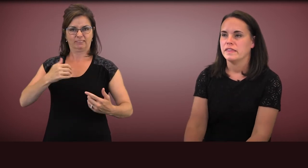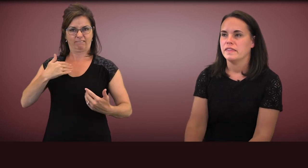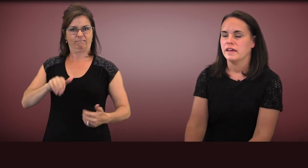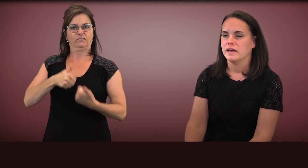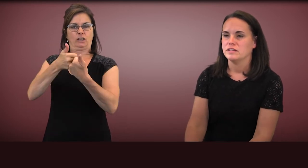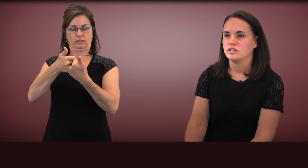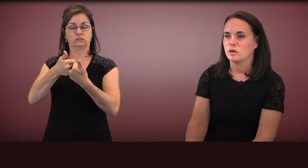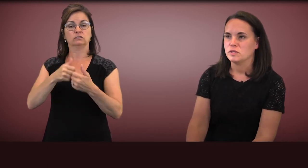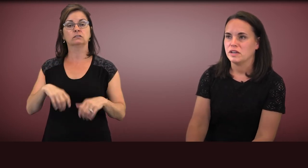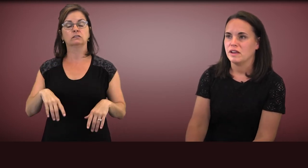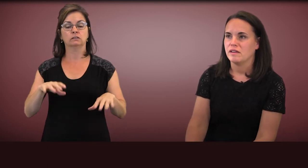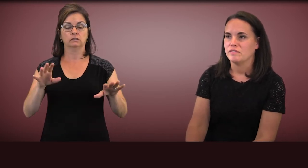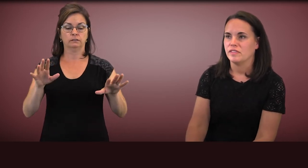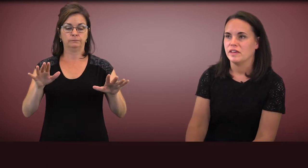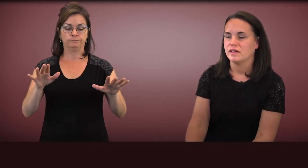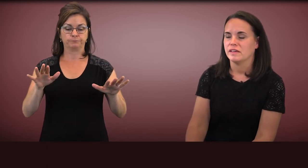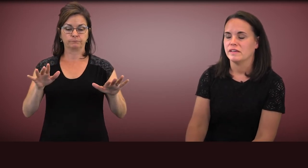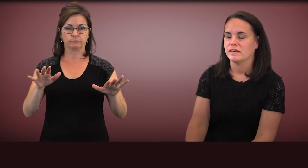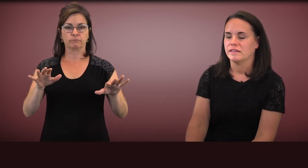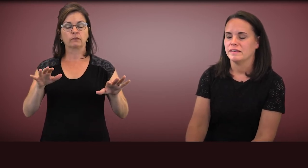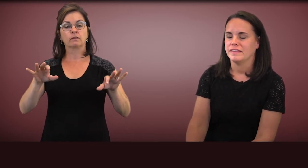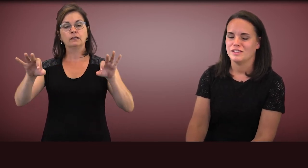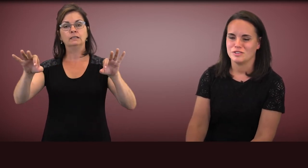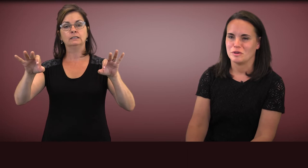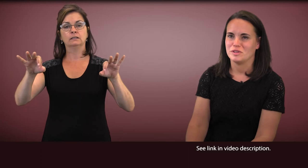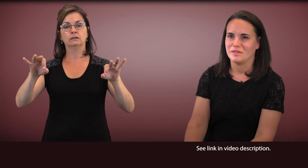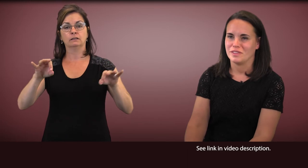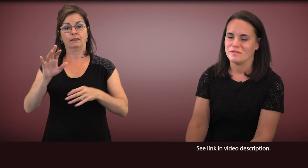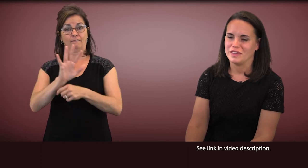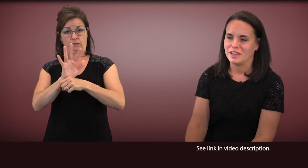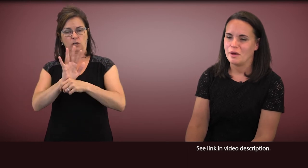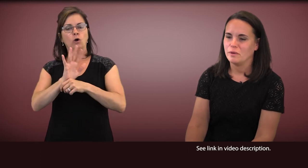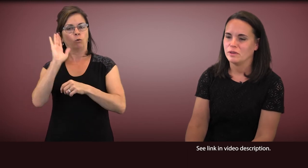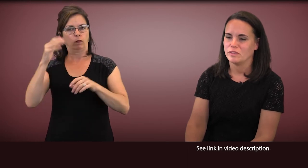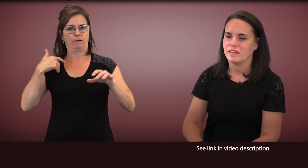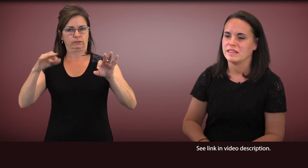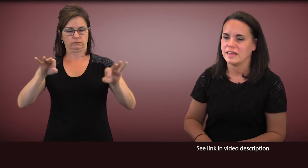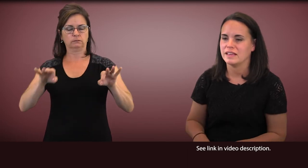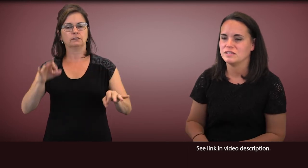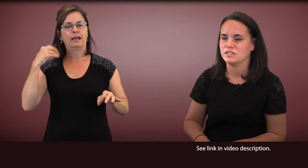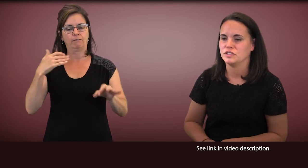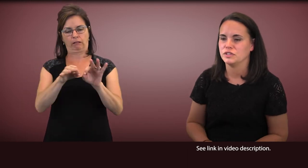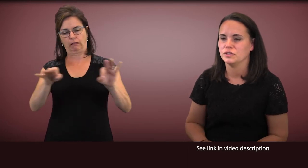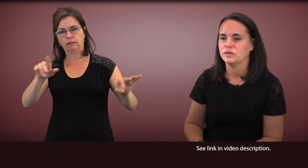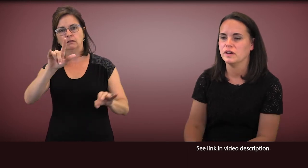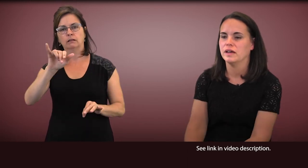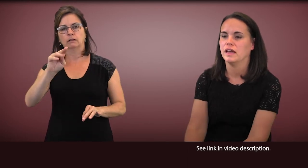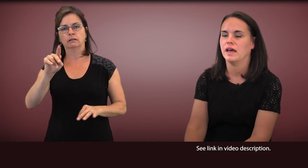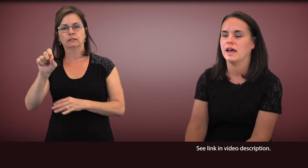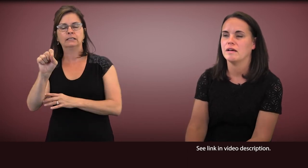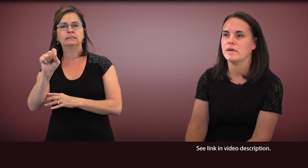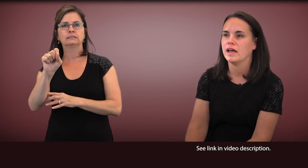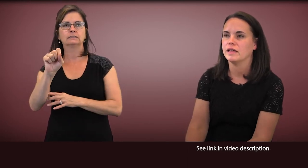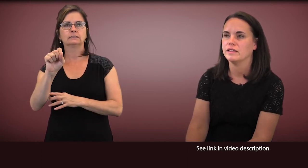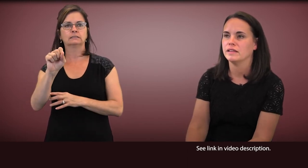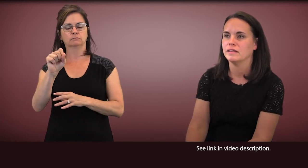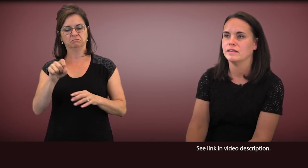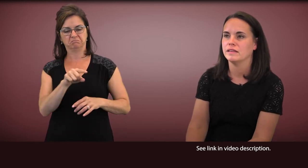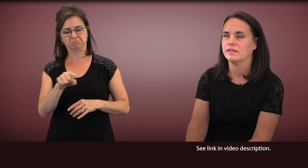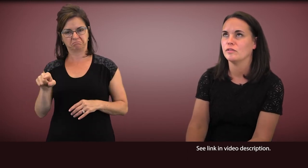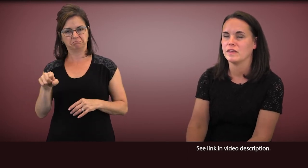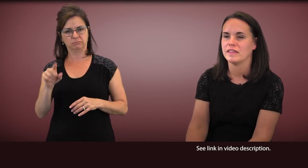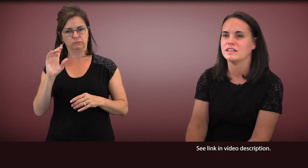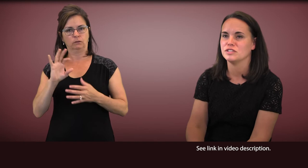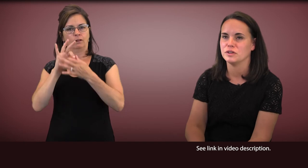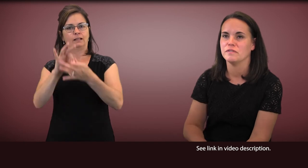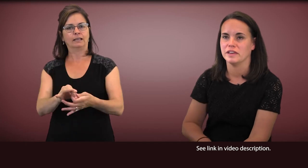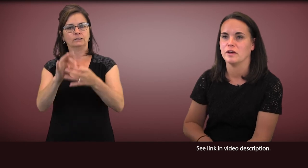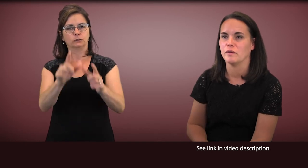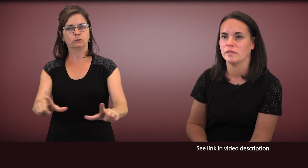In the description of this video, you'll see links to a video